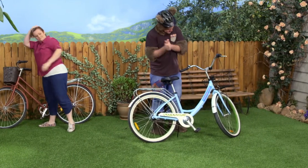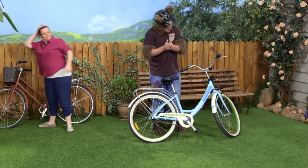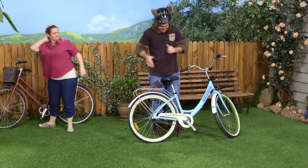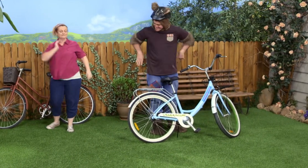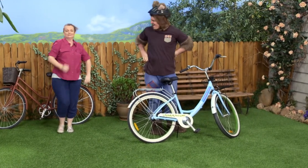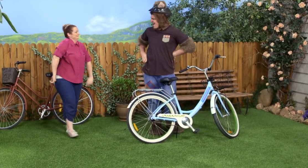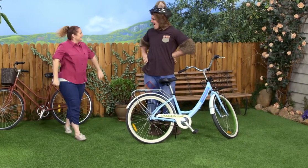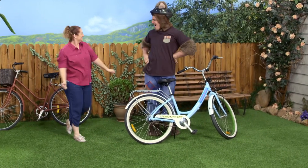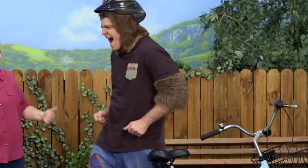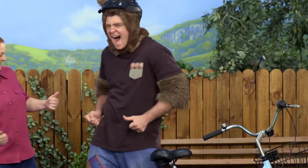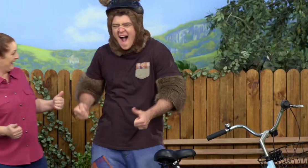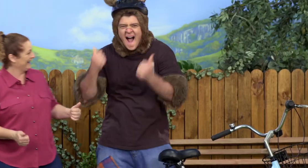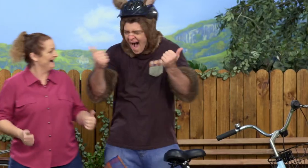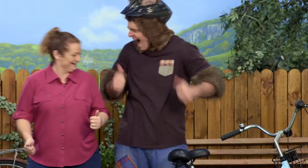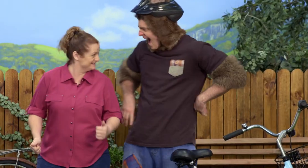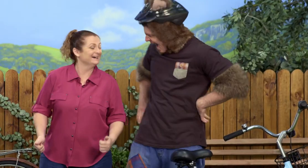Great!